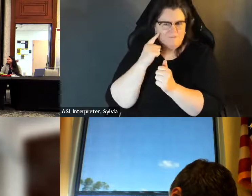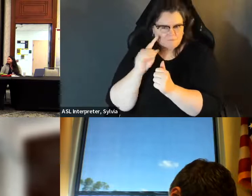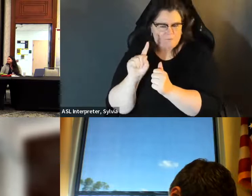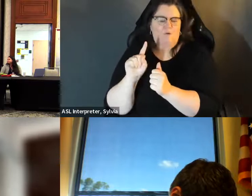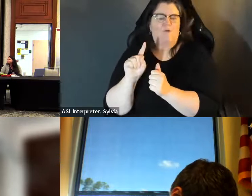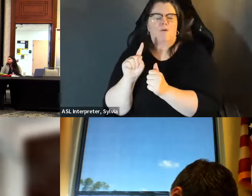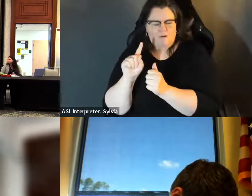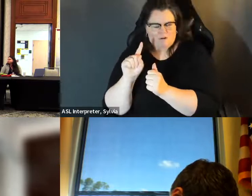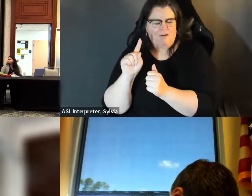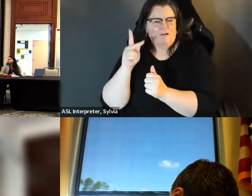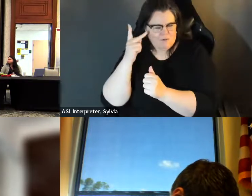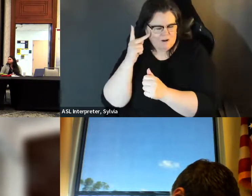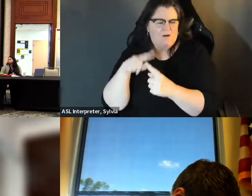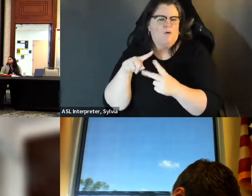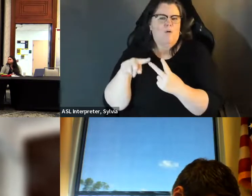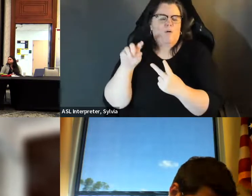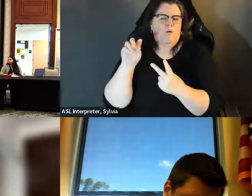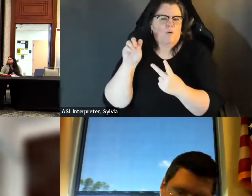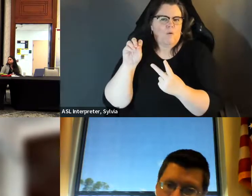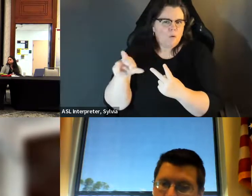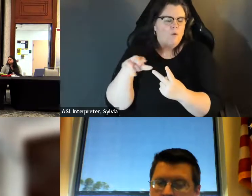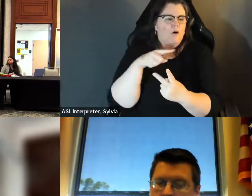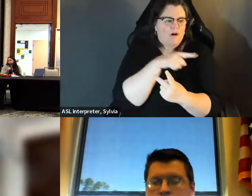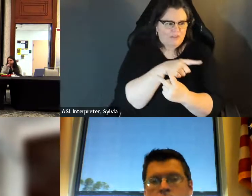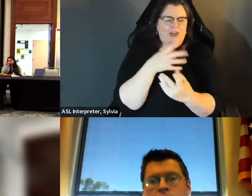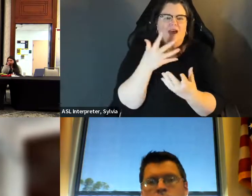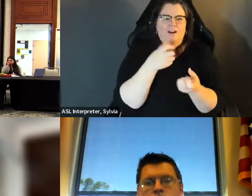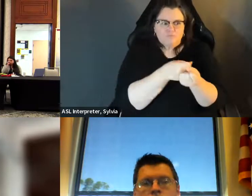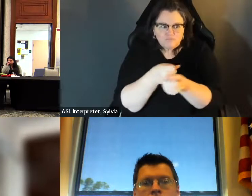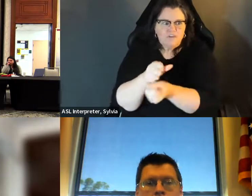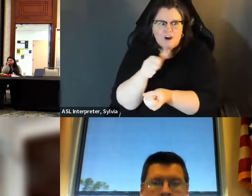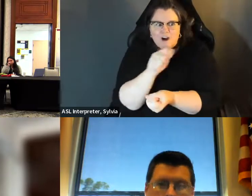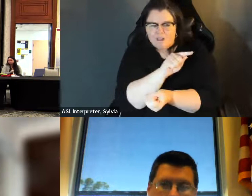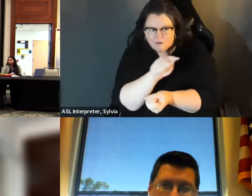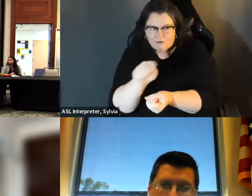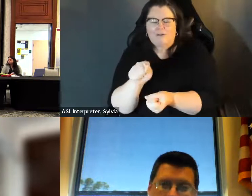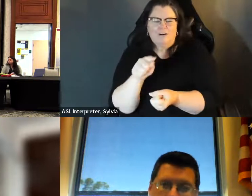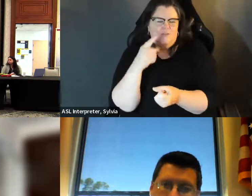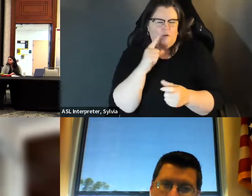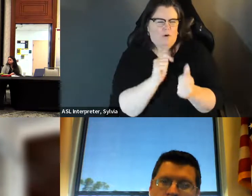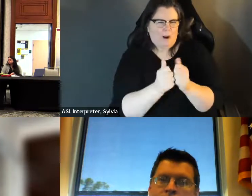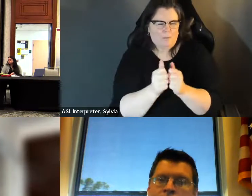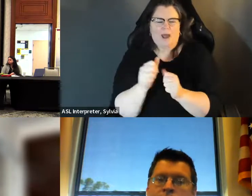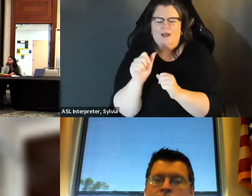representing that panel have either run for office or are So I think that would be a wonderful kind of transition out of this panel, and to consider and offer up to our next panel, as folks representing that panel have either run for office, or are, currently running for office or help folks disabilities kind of navigate that space and I think they'll maybe. currently running for office or help folks with